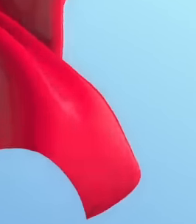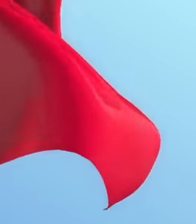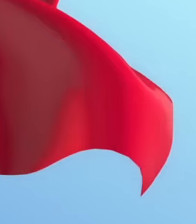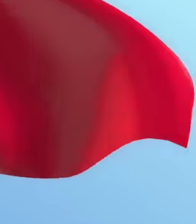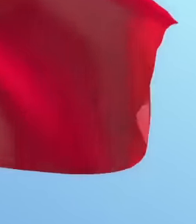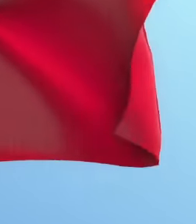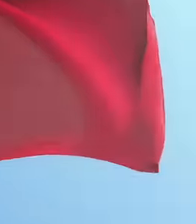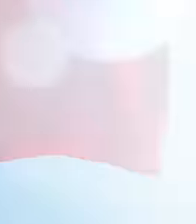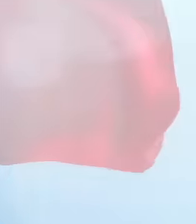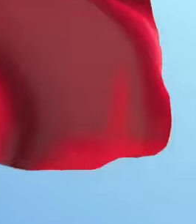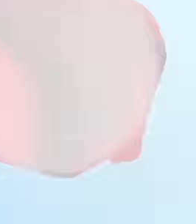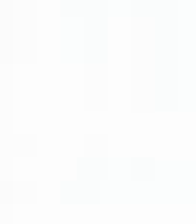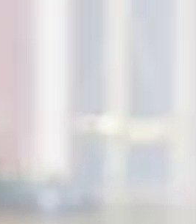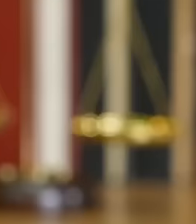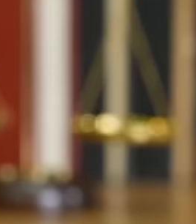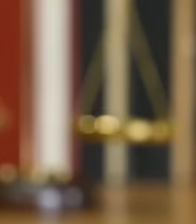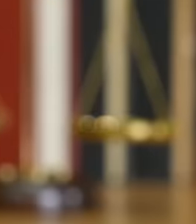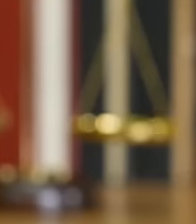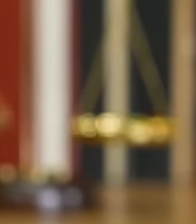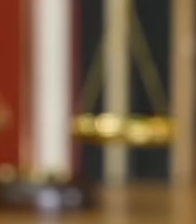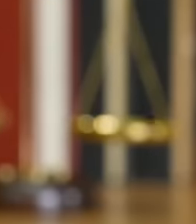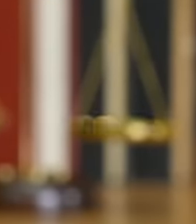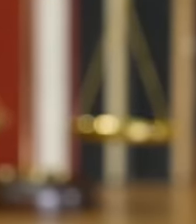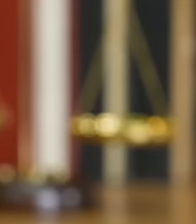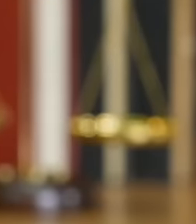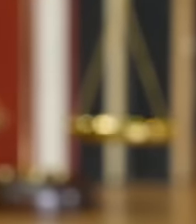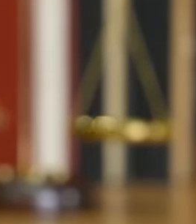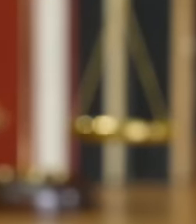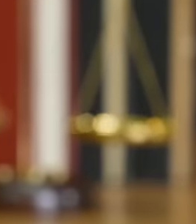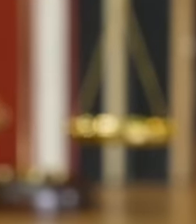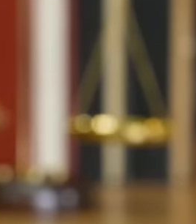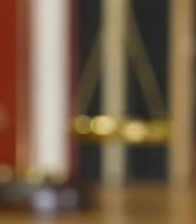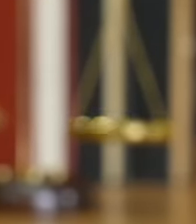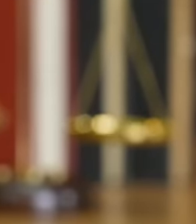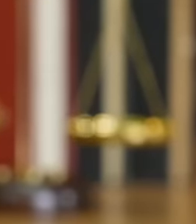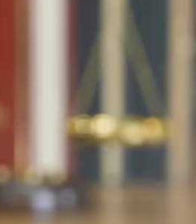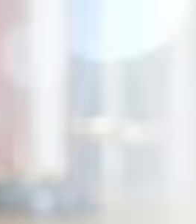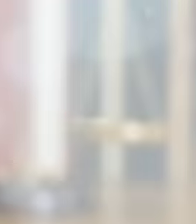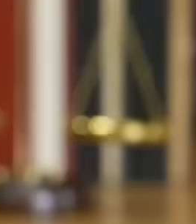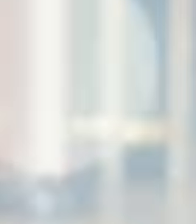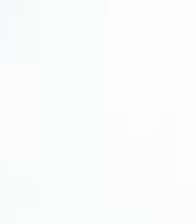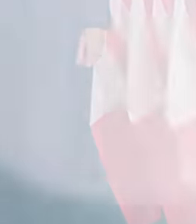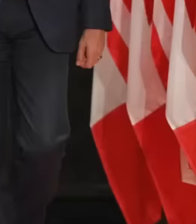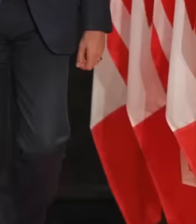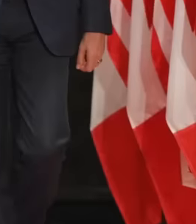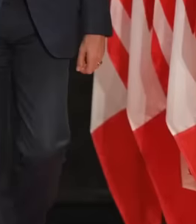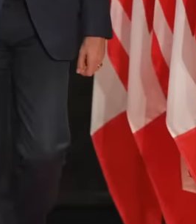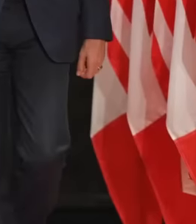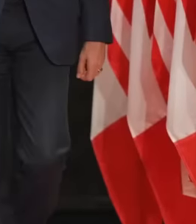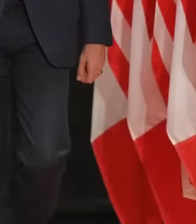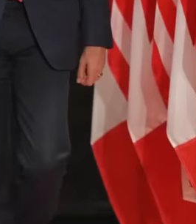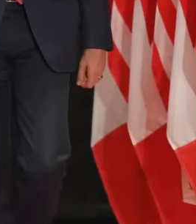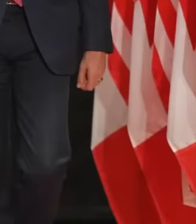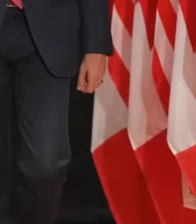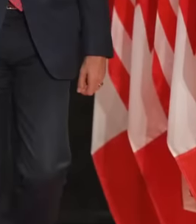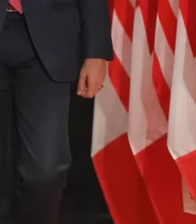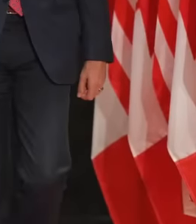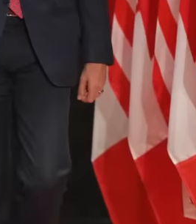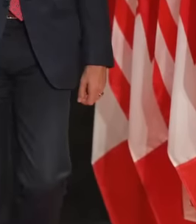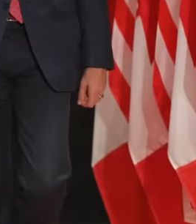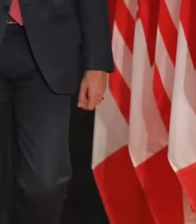have always been seeking justice for a long time for this very reason the governments of the North, the